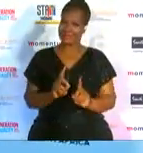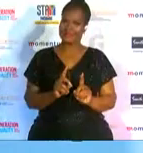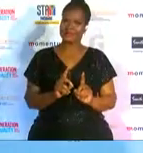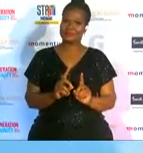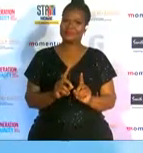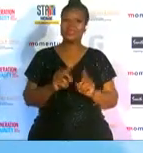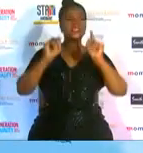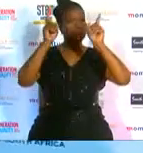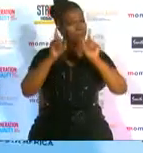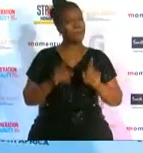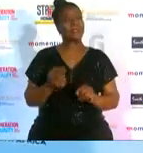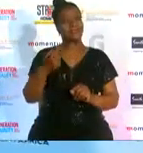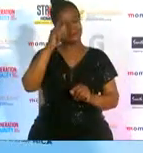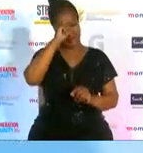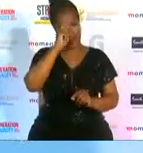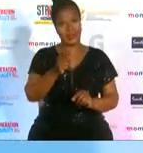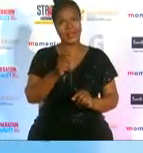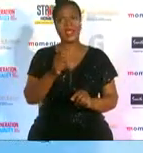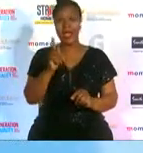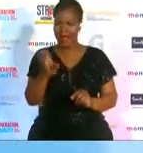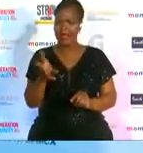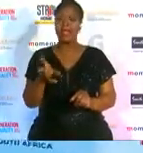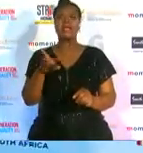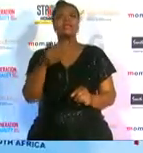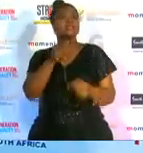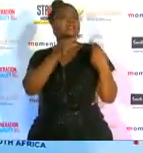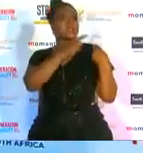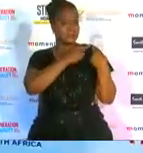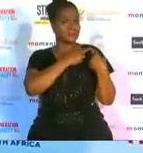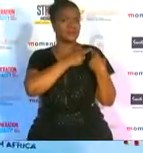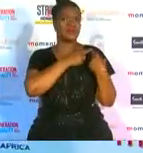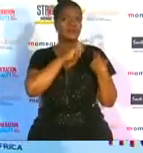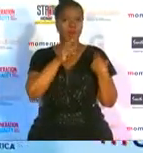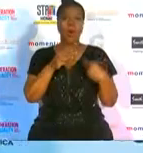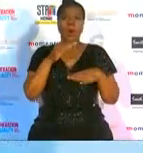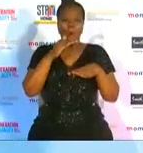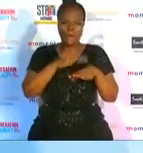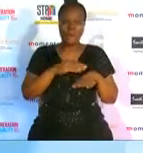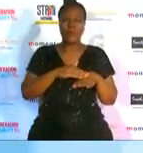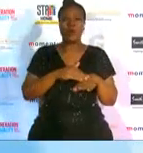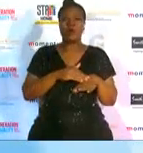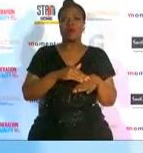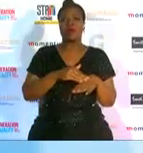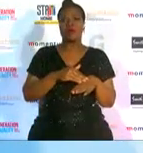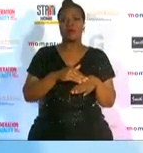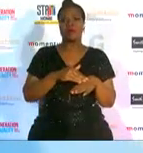and i think that we have a responsibility to amplify to multiply the stories that we have of these amazing women in south